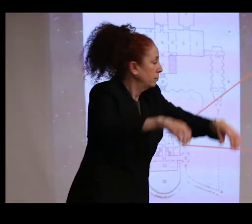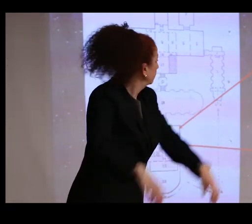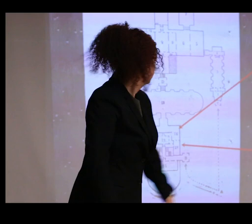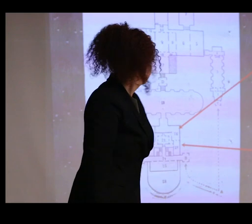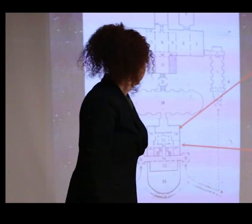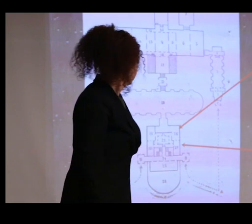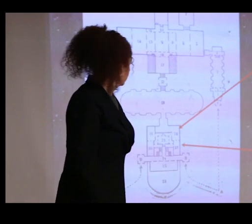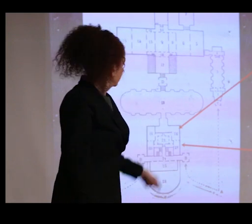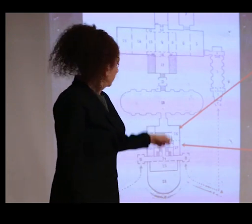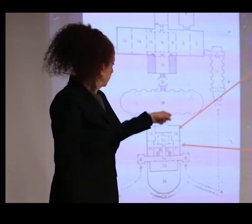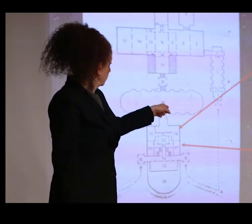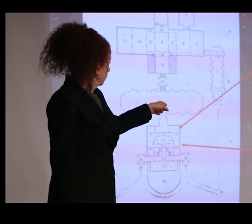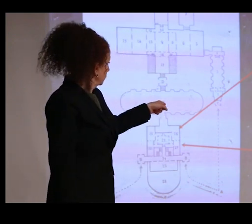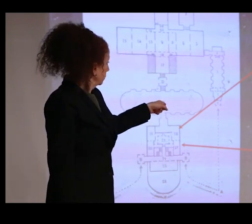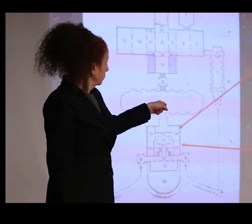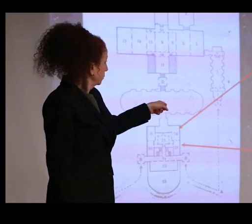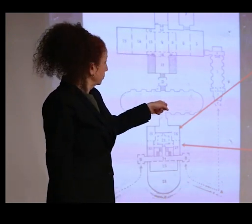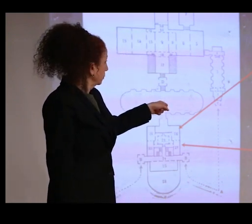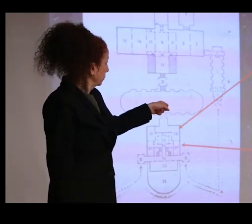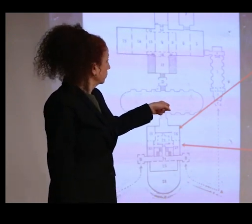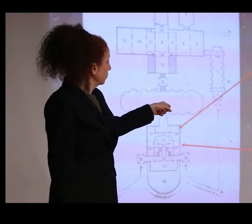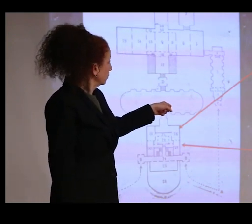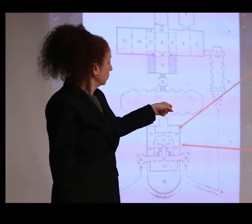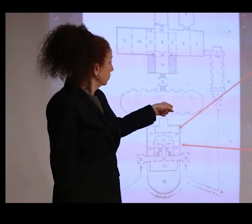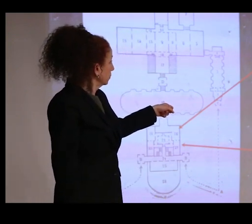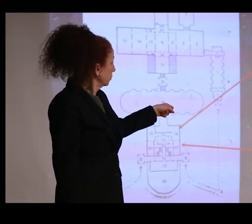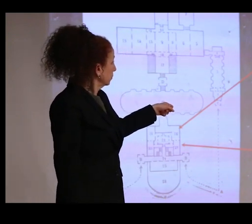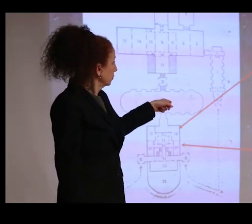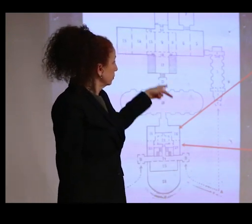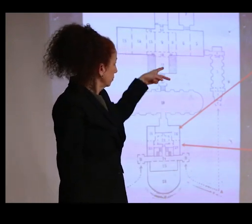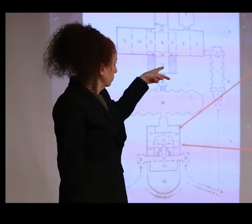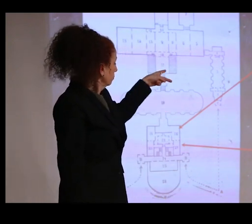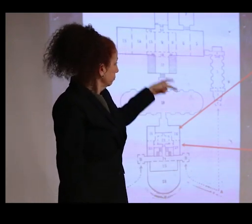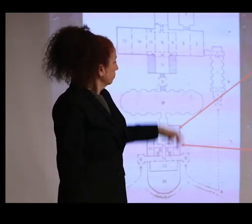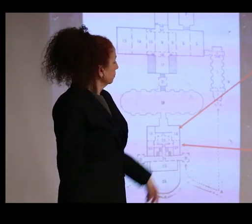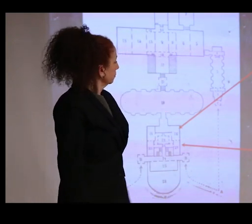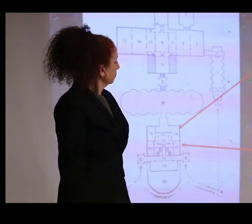and these for all of the images associated with Vishnu.